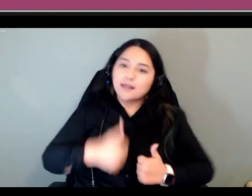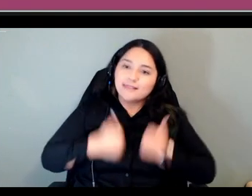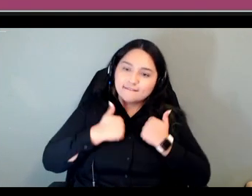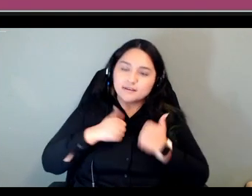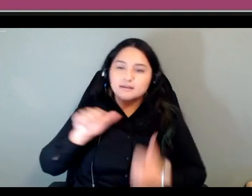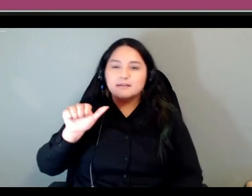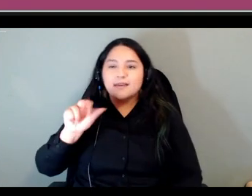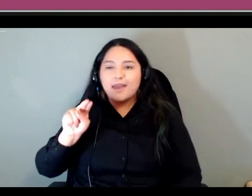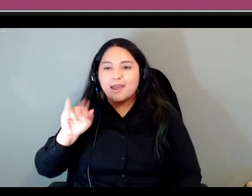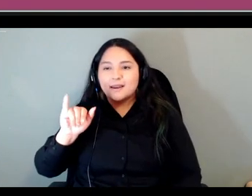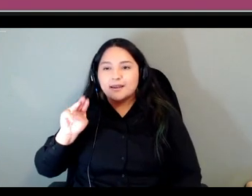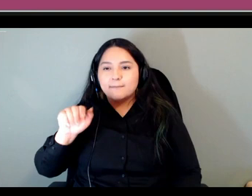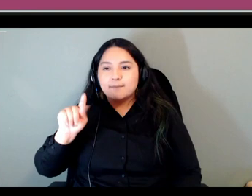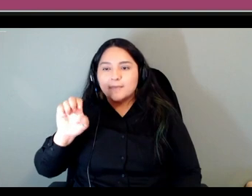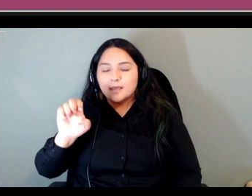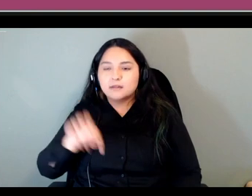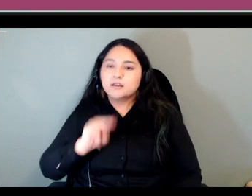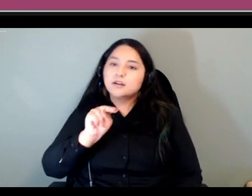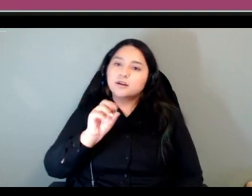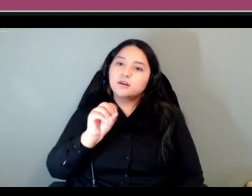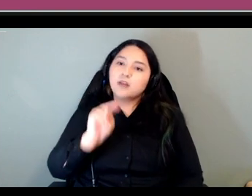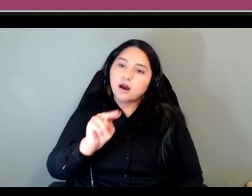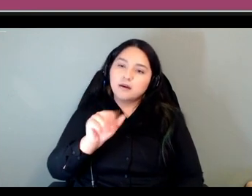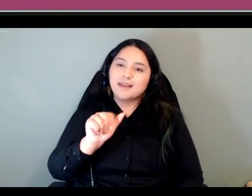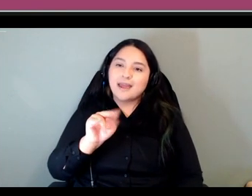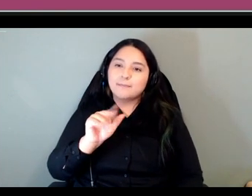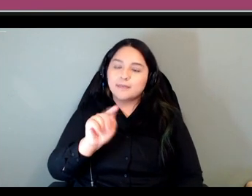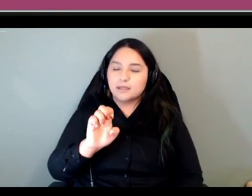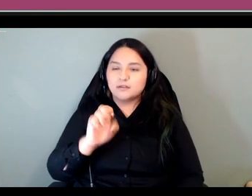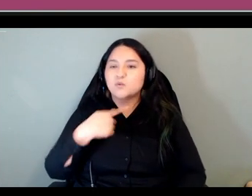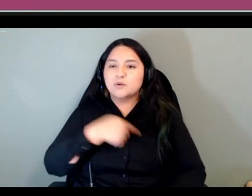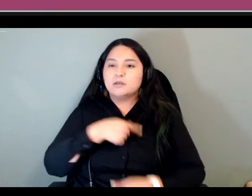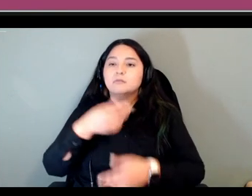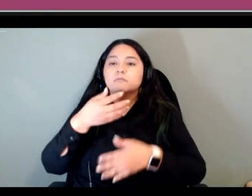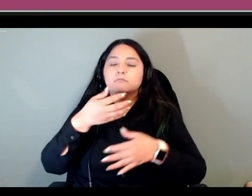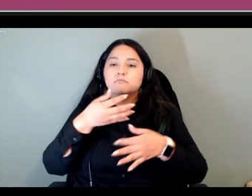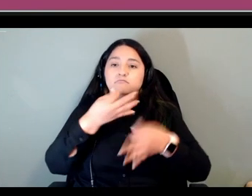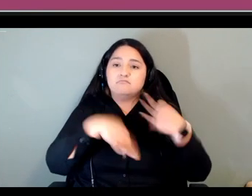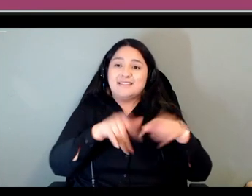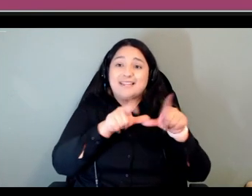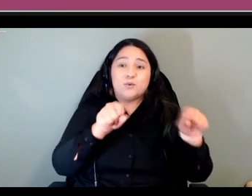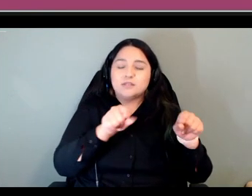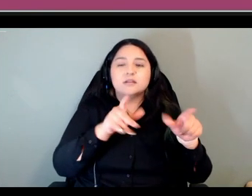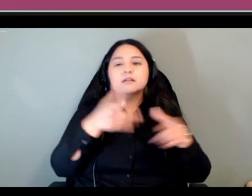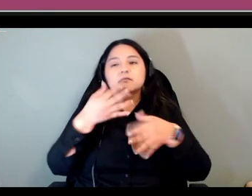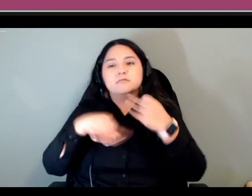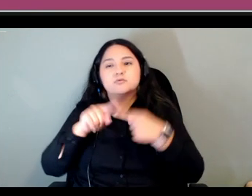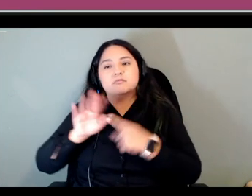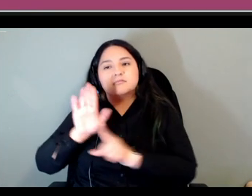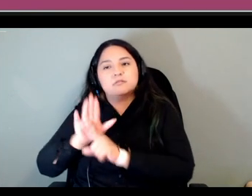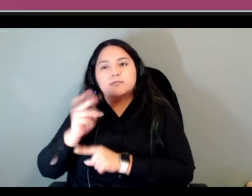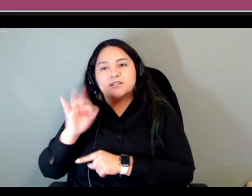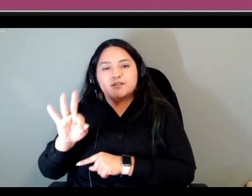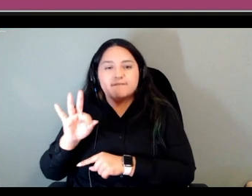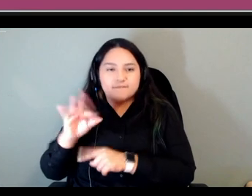called those ana and anima words um you know referring to the living and not living um